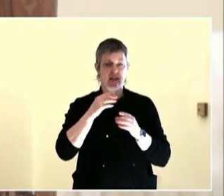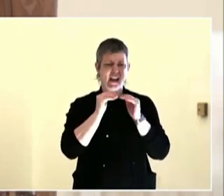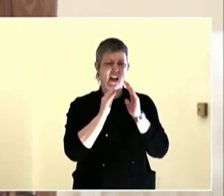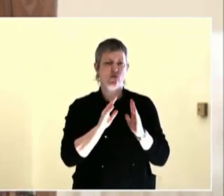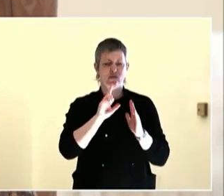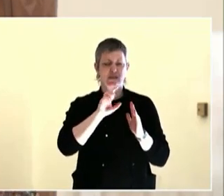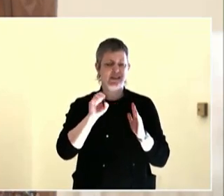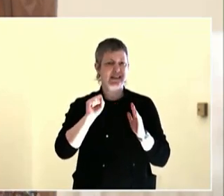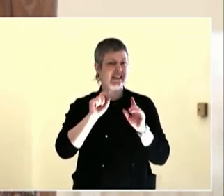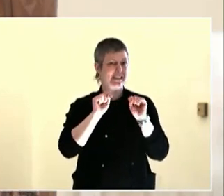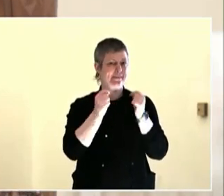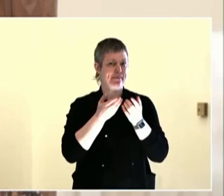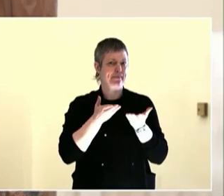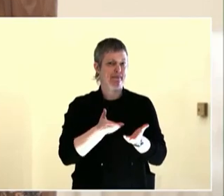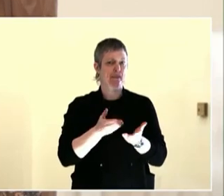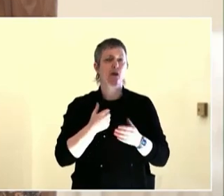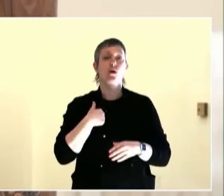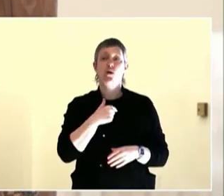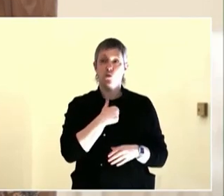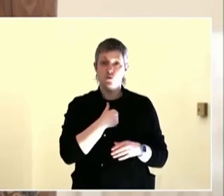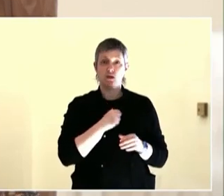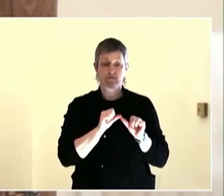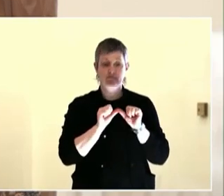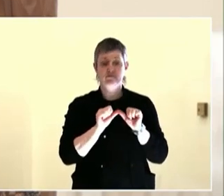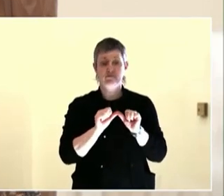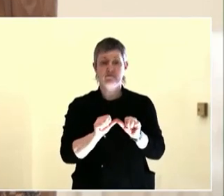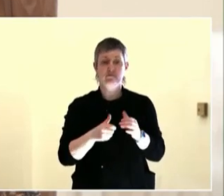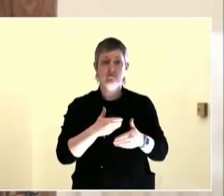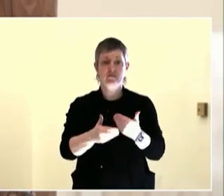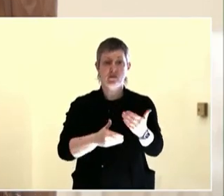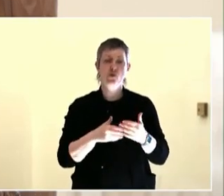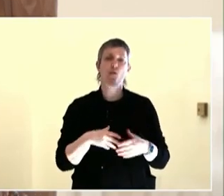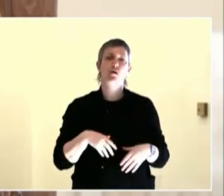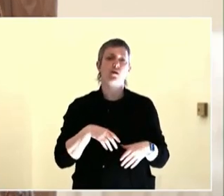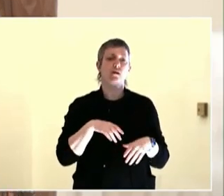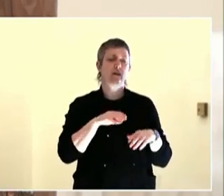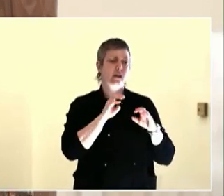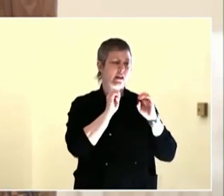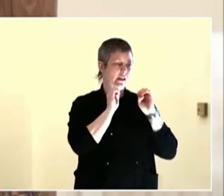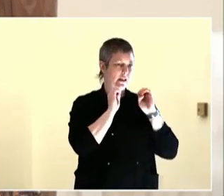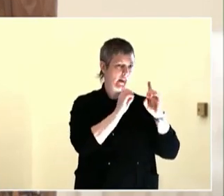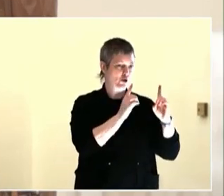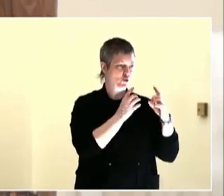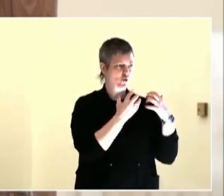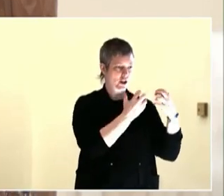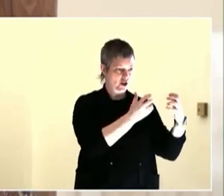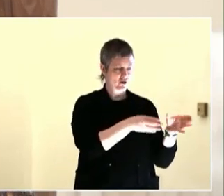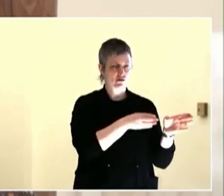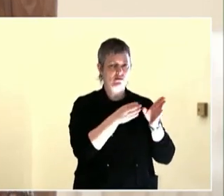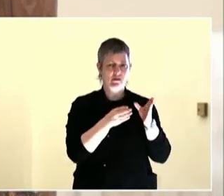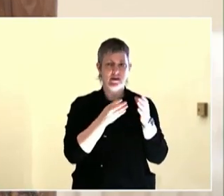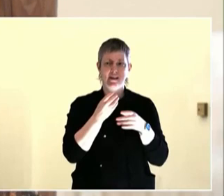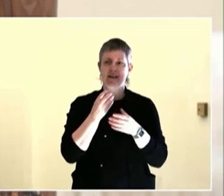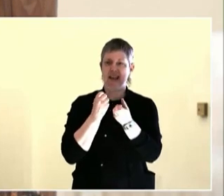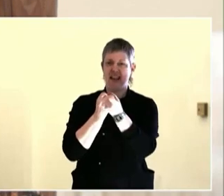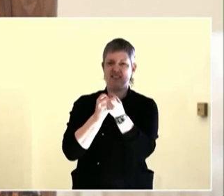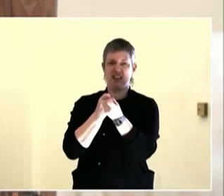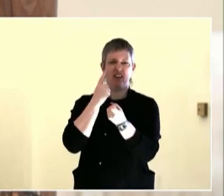Again, we hit on something. People didn't know what was going on in the streets. We held this in 2019.